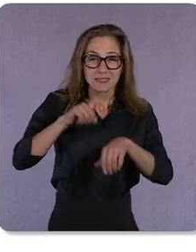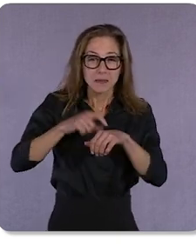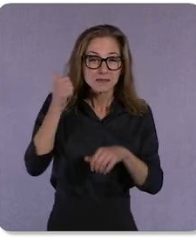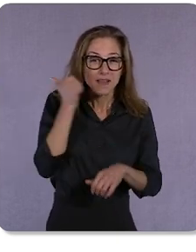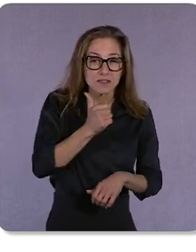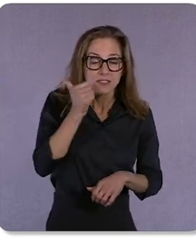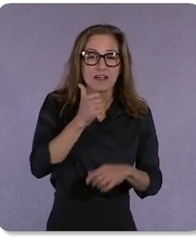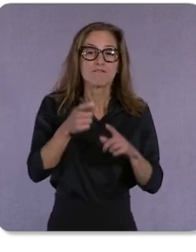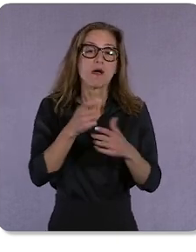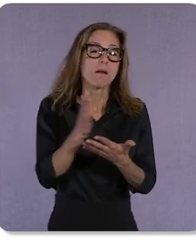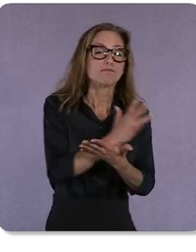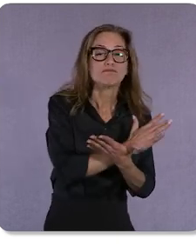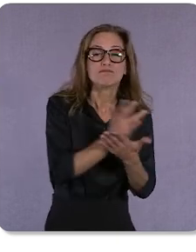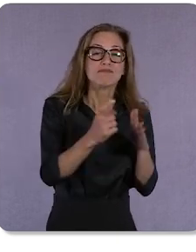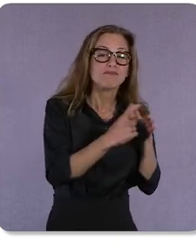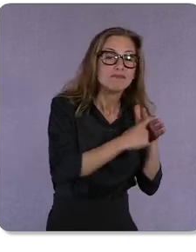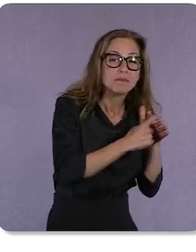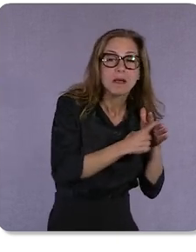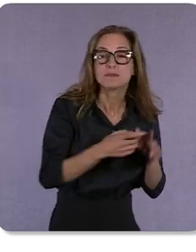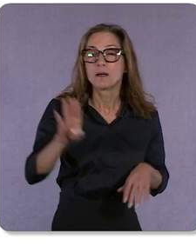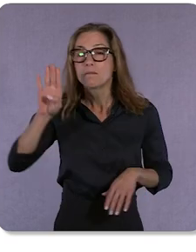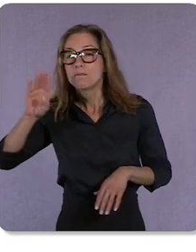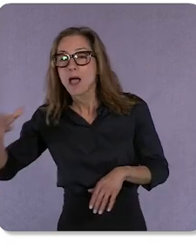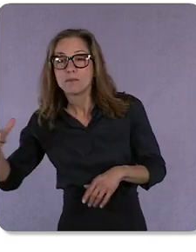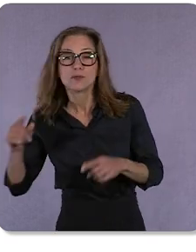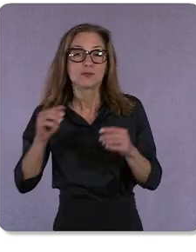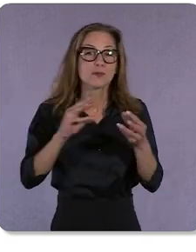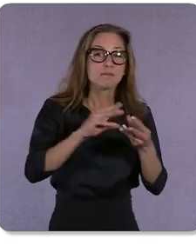for everything from flip flops to the best barbeque grill to squishmallows.